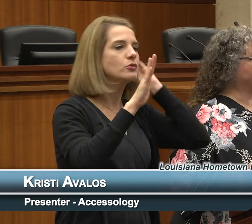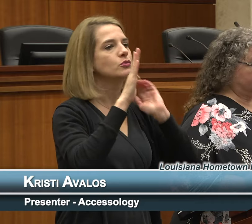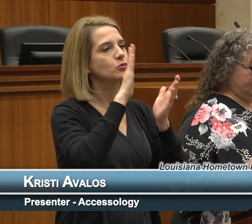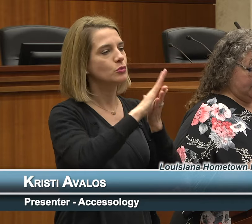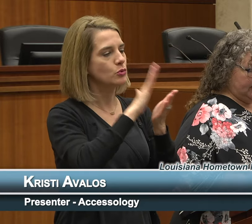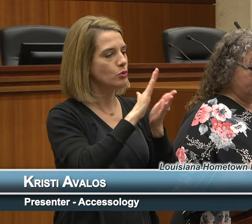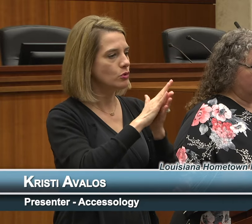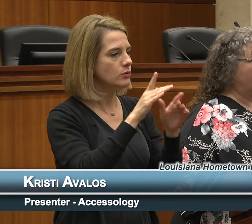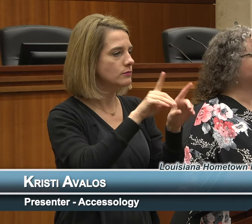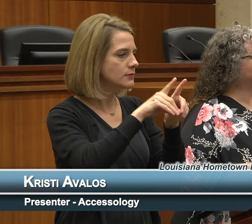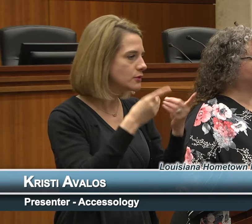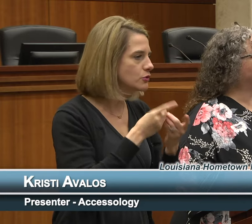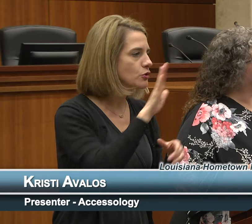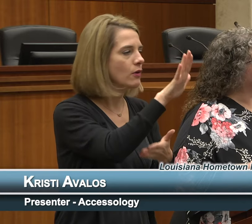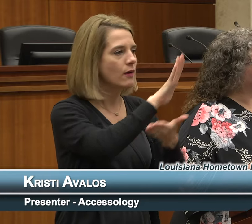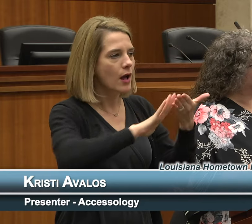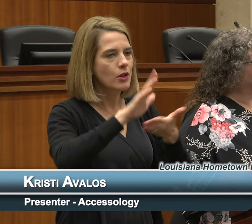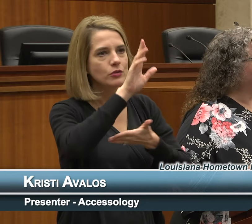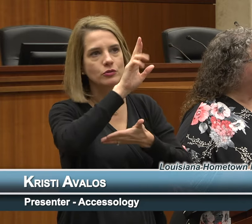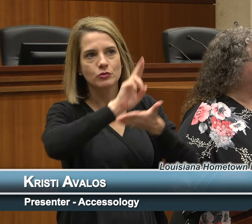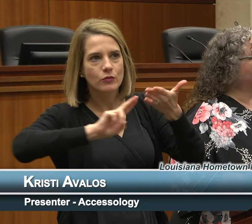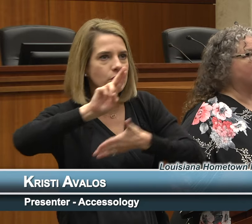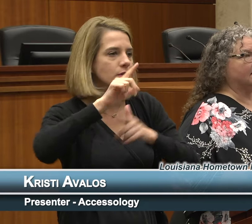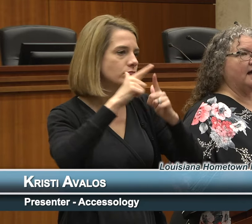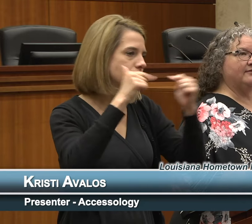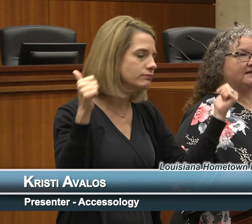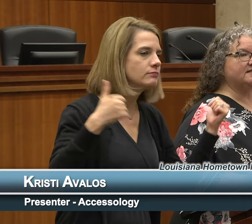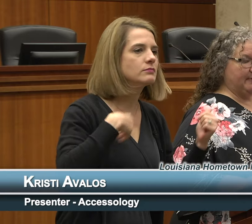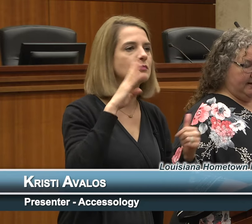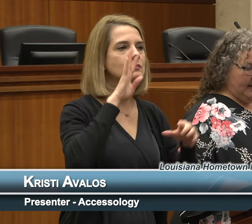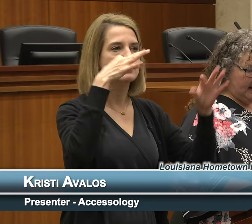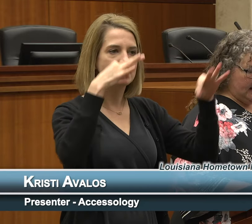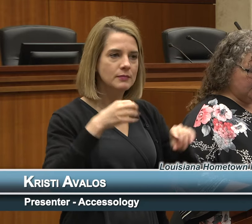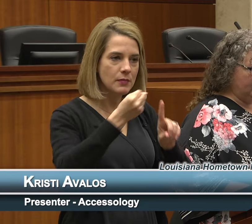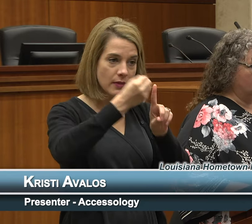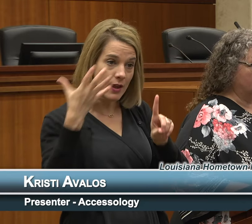district, colleges and universities and I'll kind of explain that as we go along,